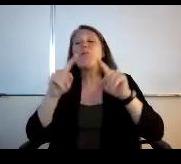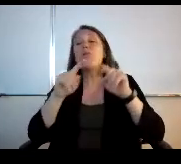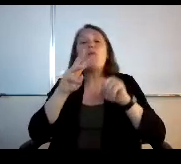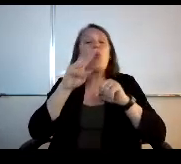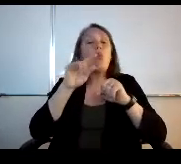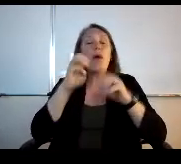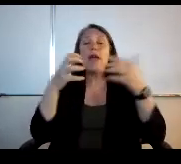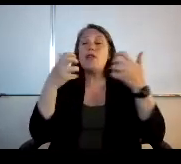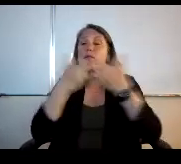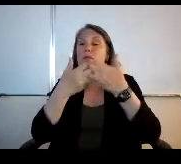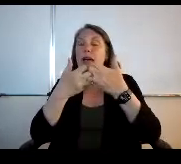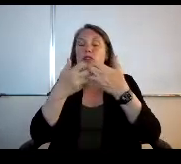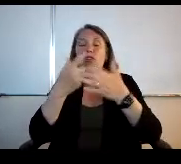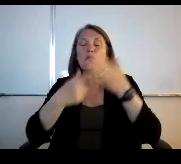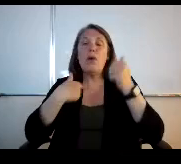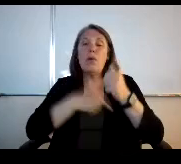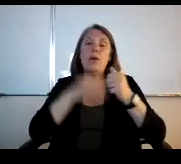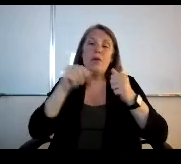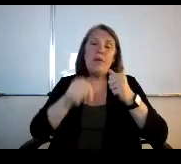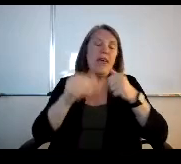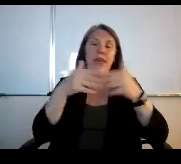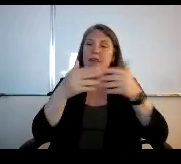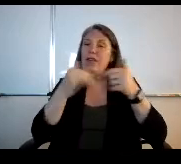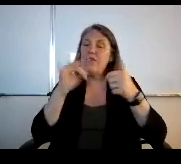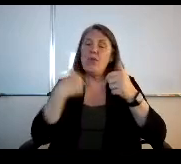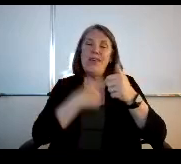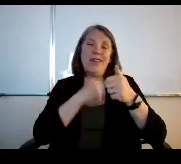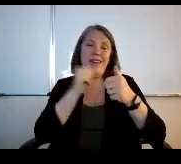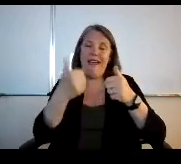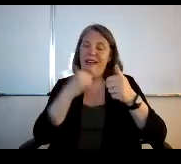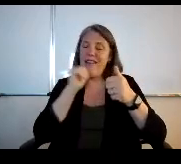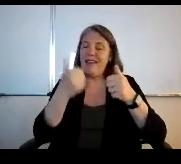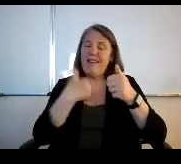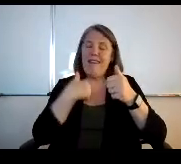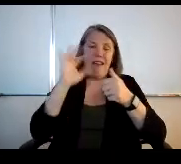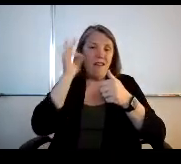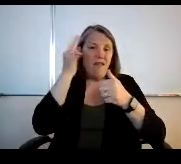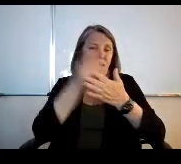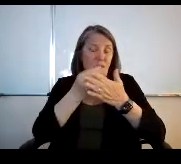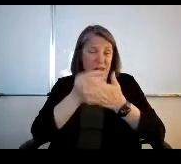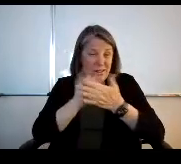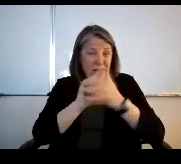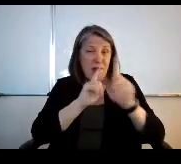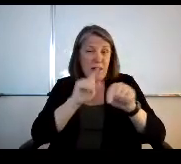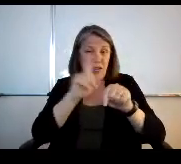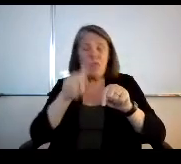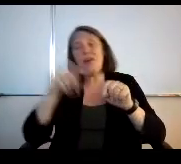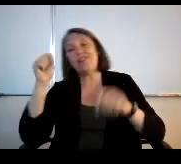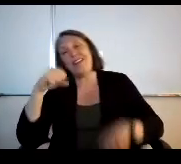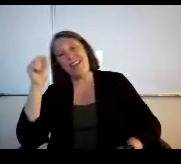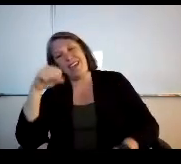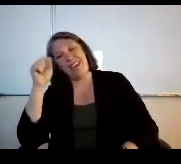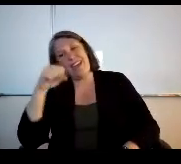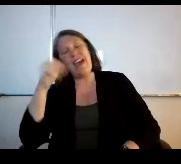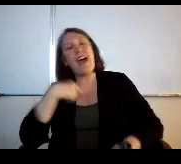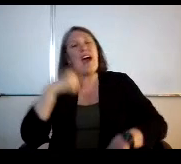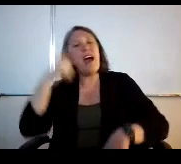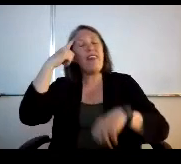if we didn't have federal dollars. But that's that answer the question. Yeah, I. I think the biggest concern is